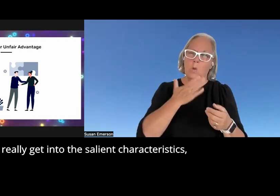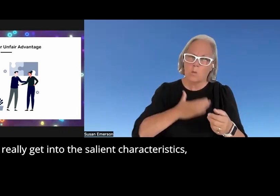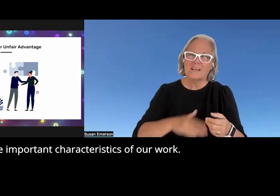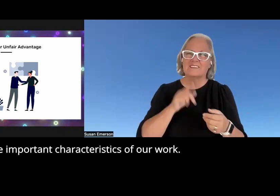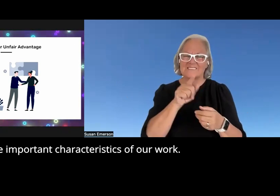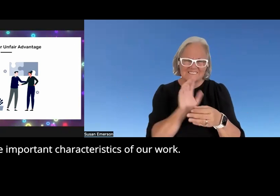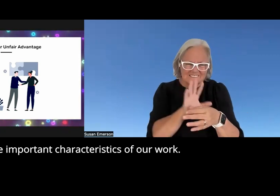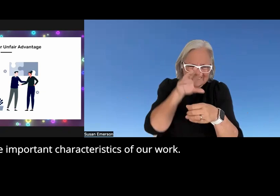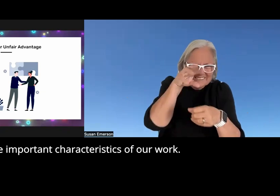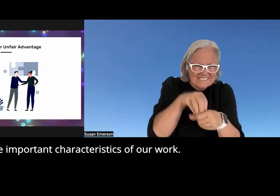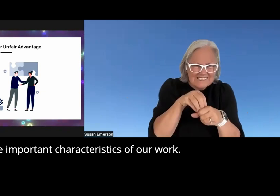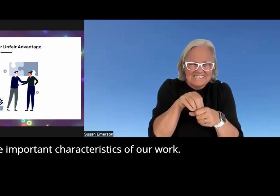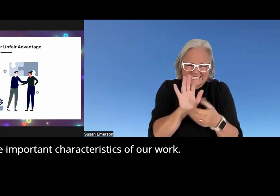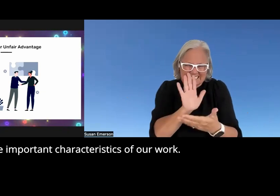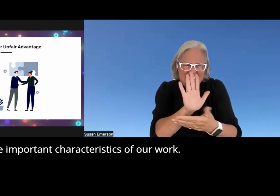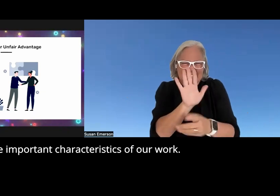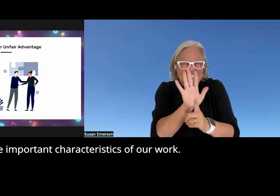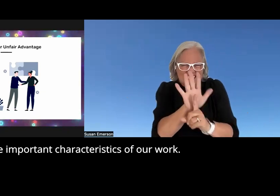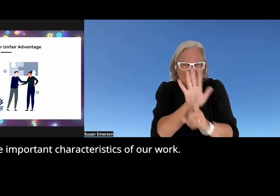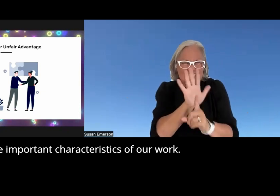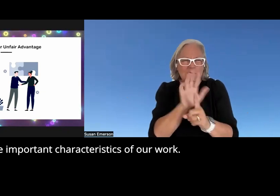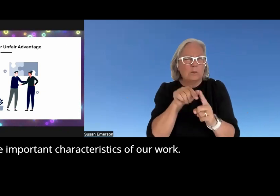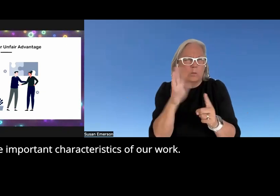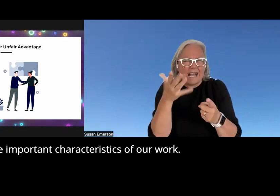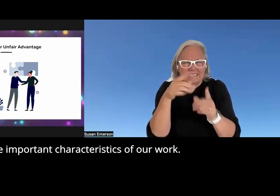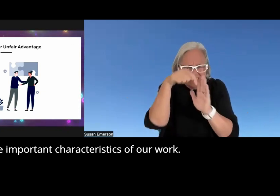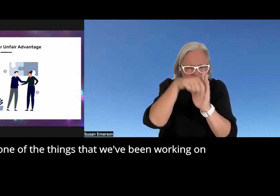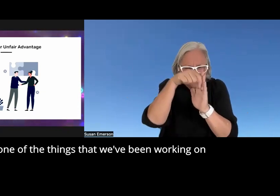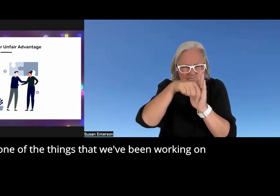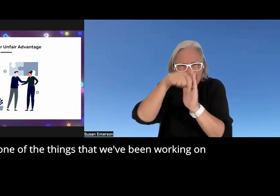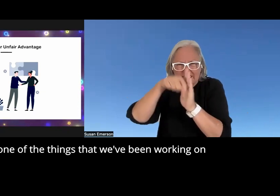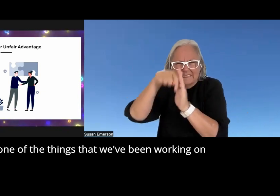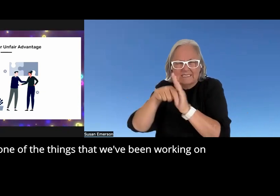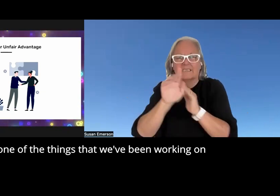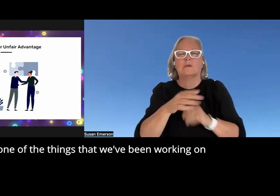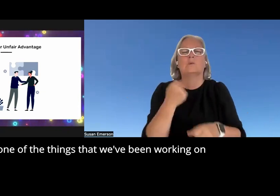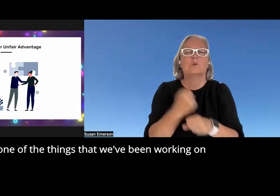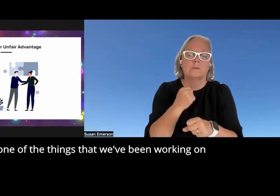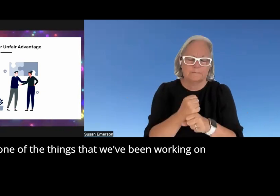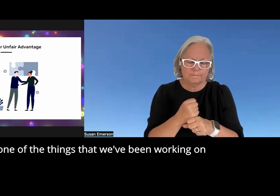characteristics the important characteristics of our work and so one of the things that we've